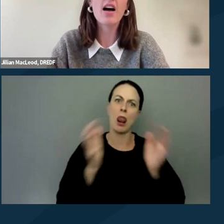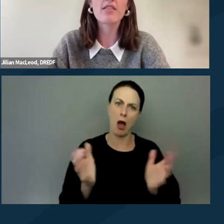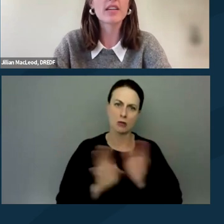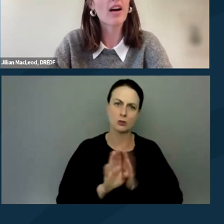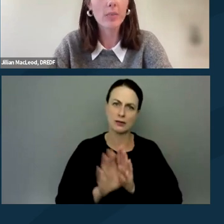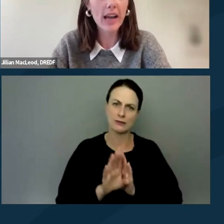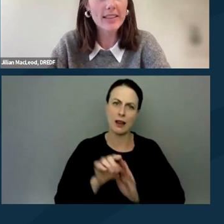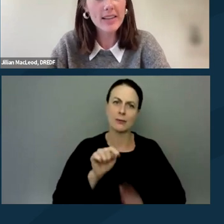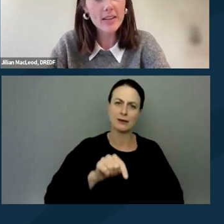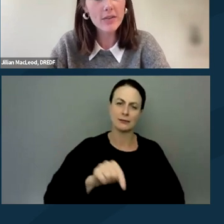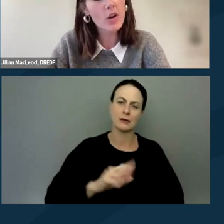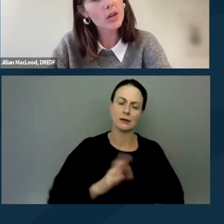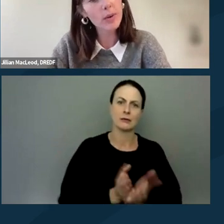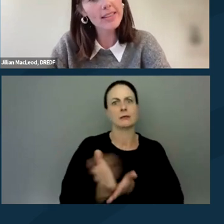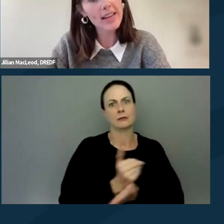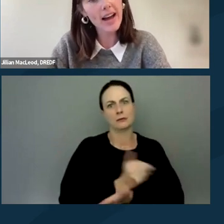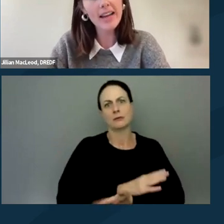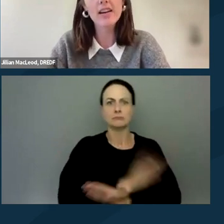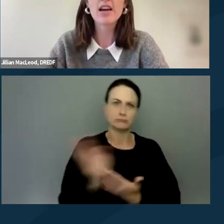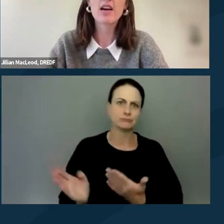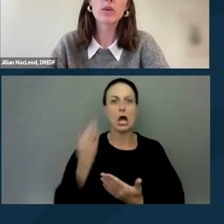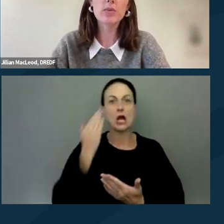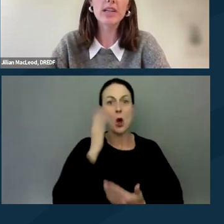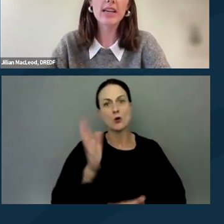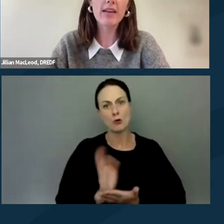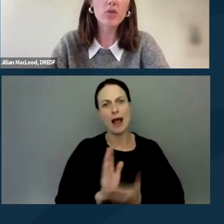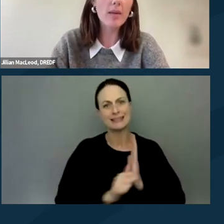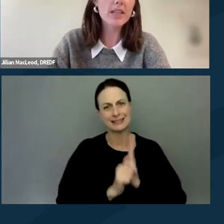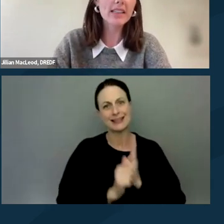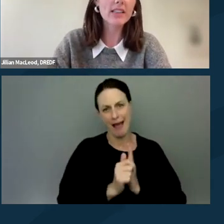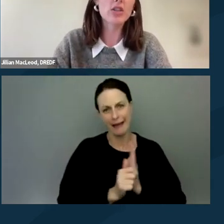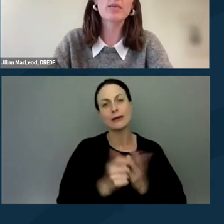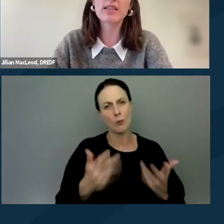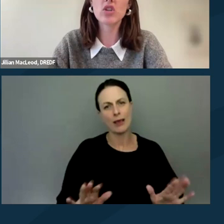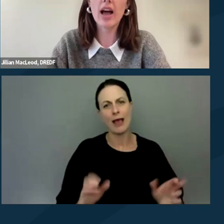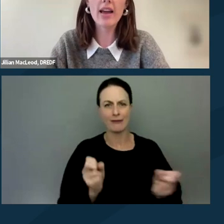of the comprehensive Know Your Rights Guide, which we have dropped a link to in the chat